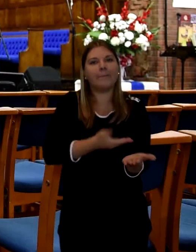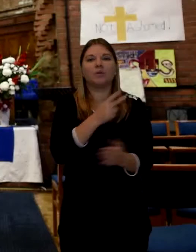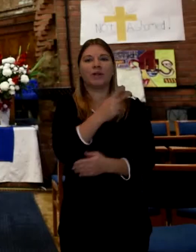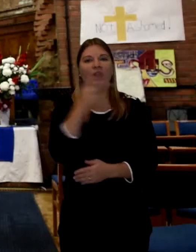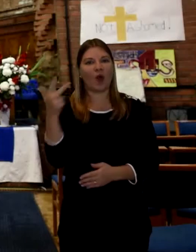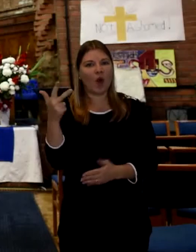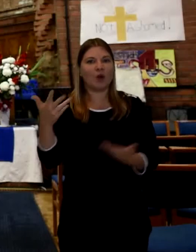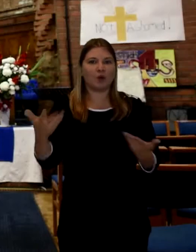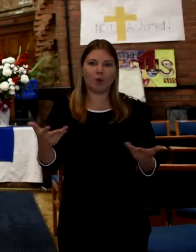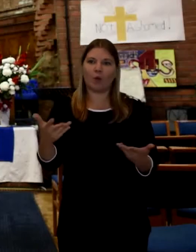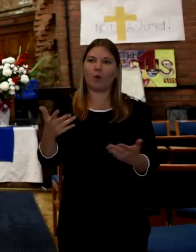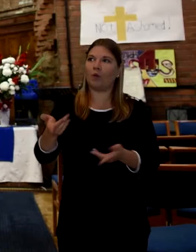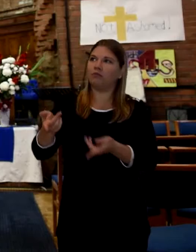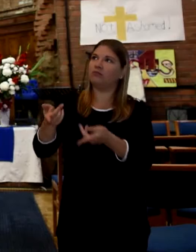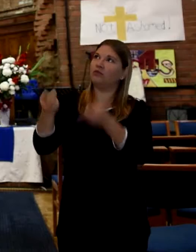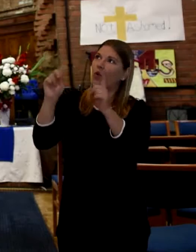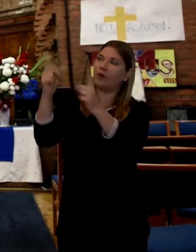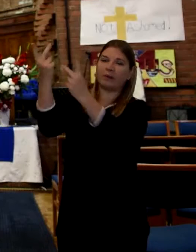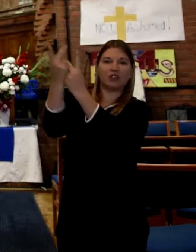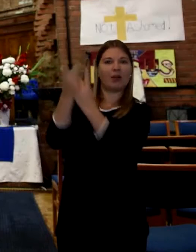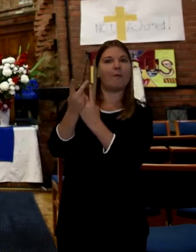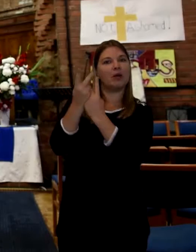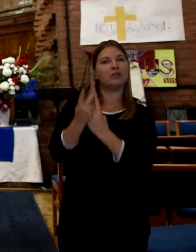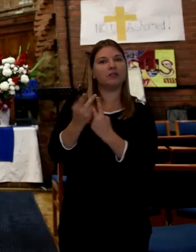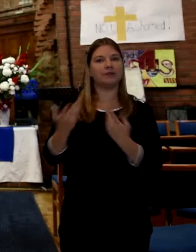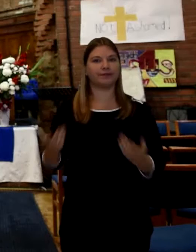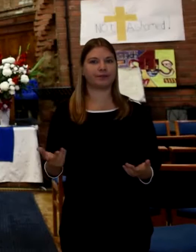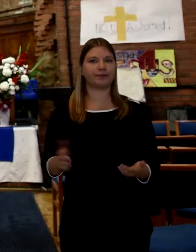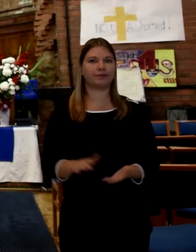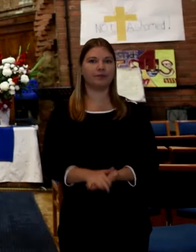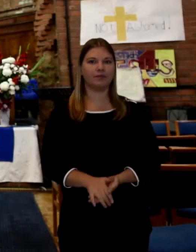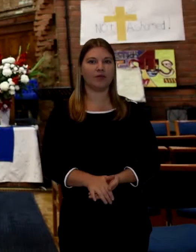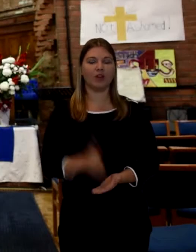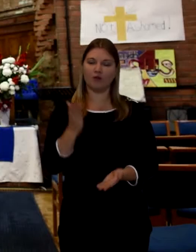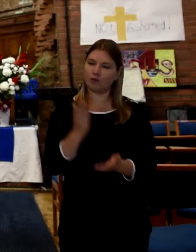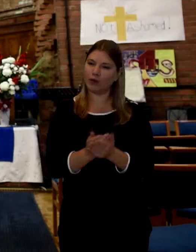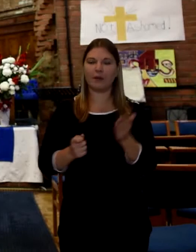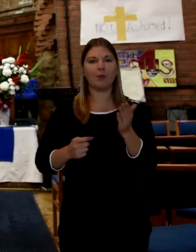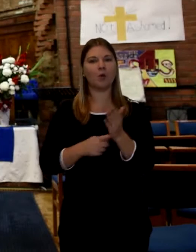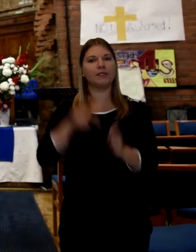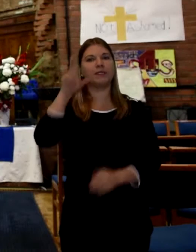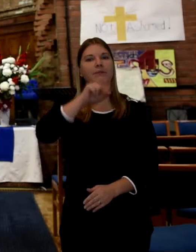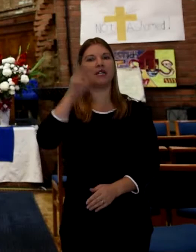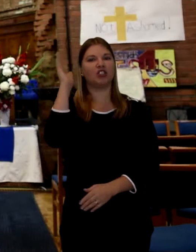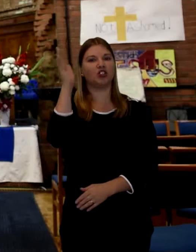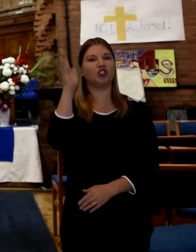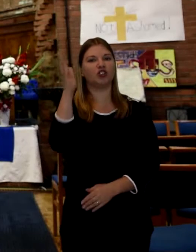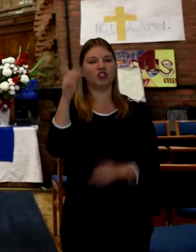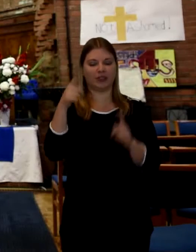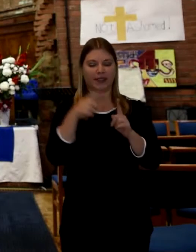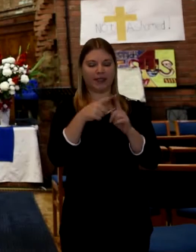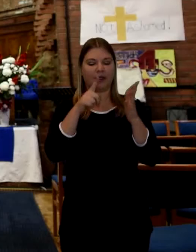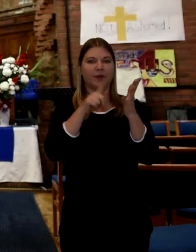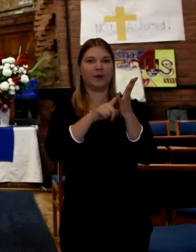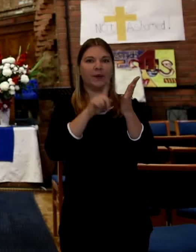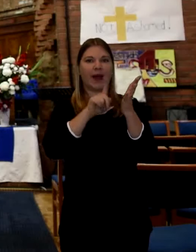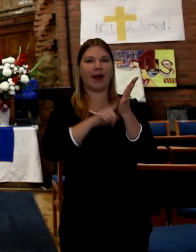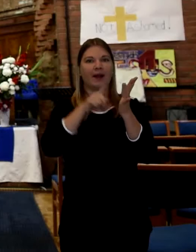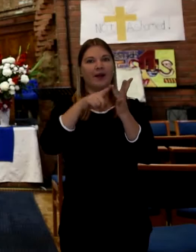One of the most important things at a funeral is the eulogy. And everyone wants to know where the person was born.